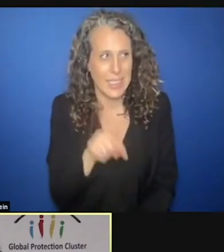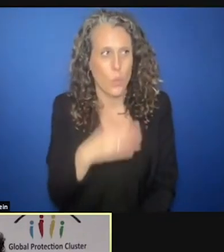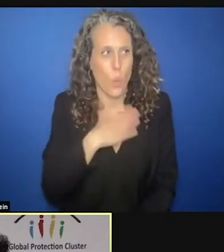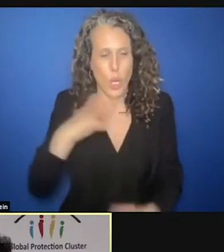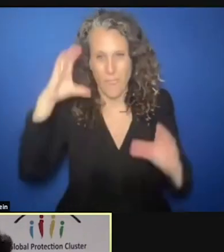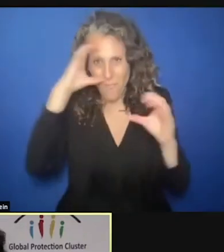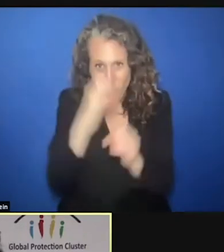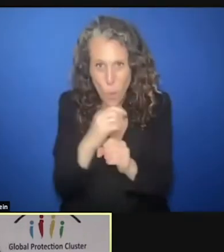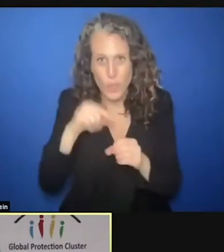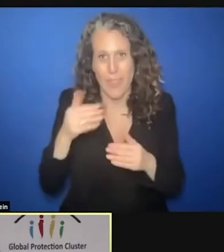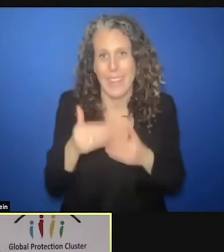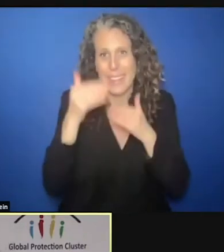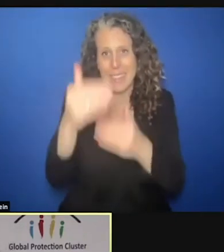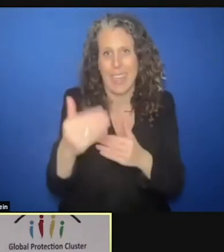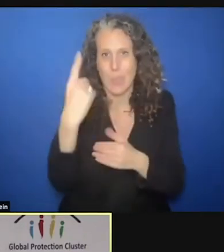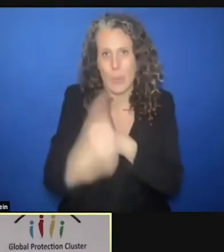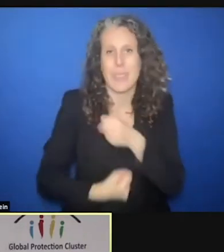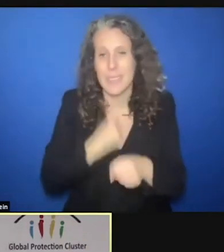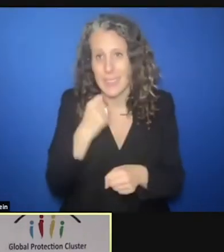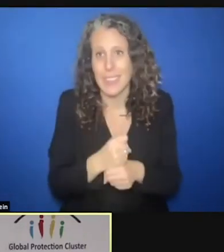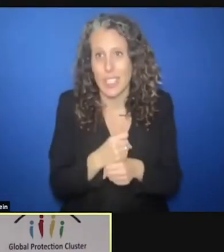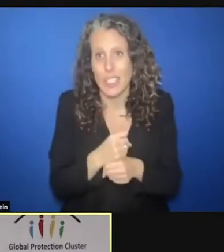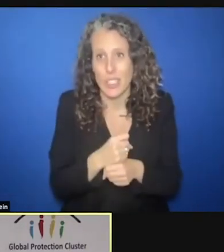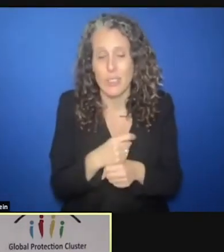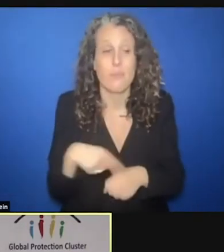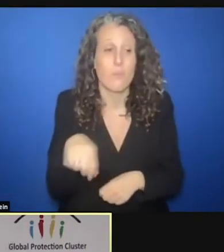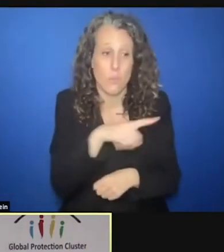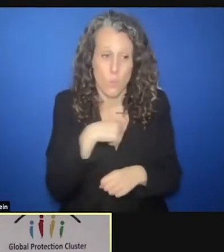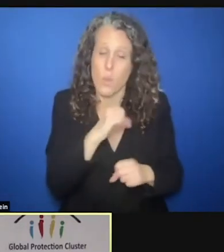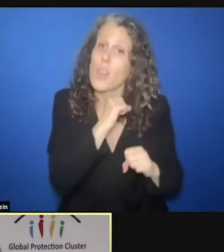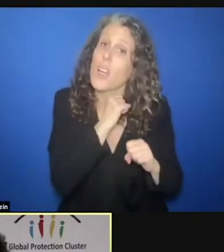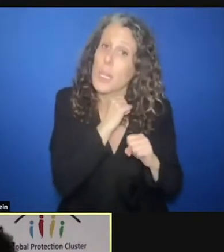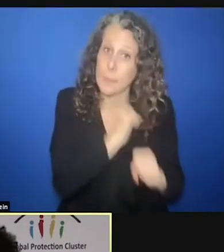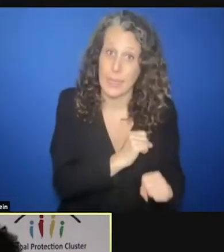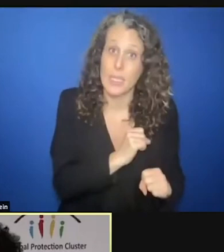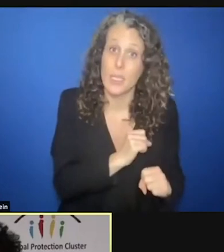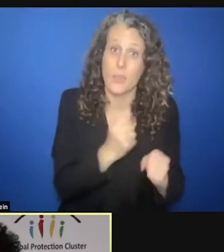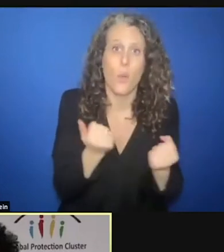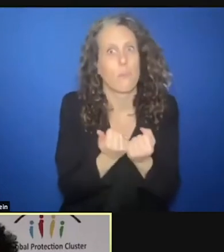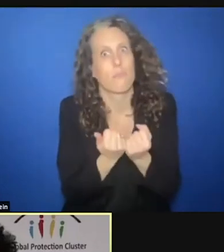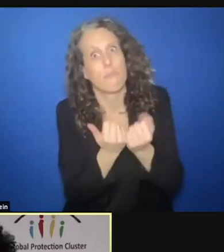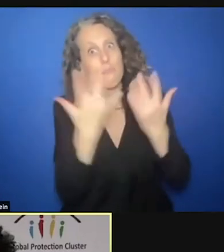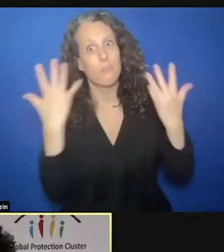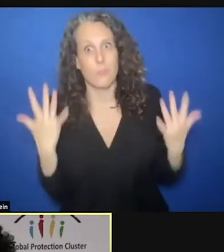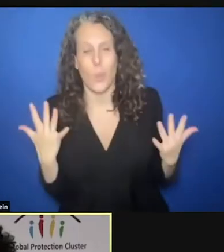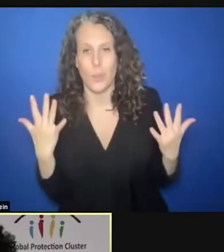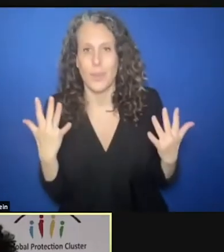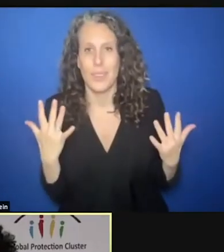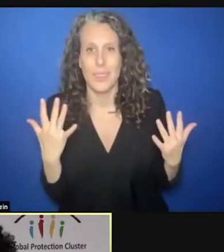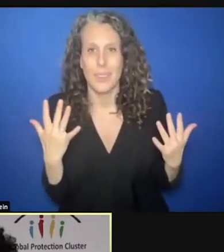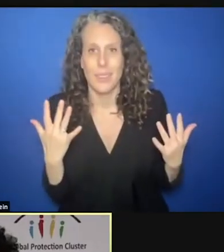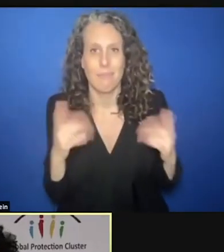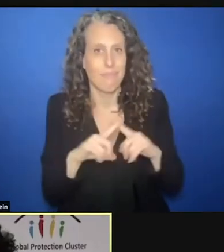We've committed in the report for multiple areas where we want to push